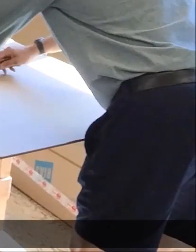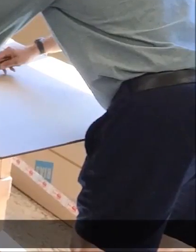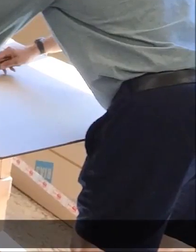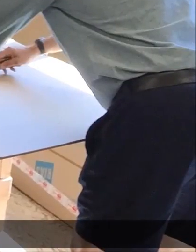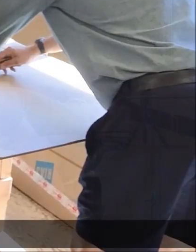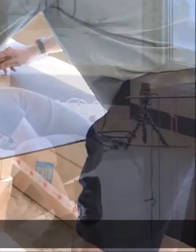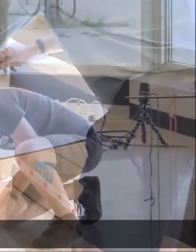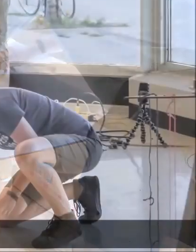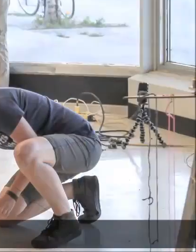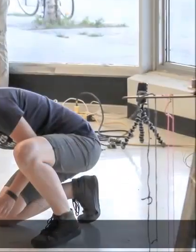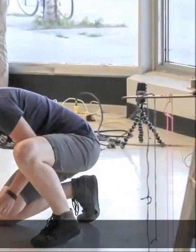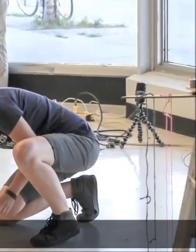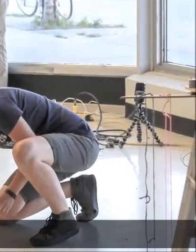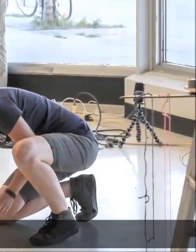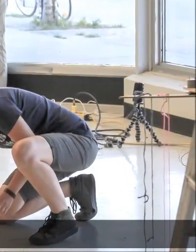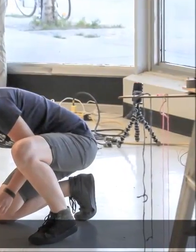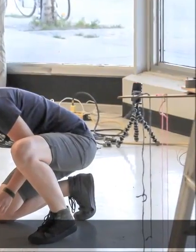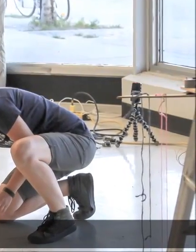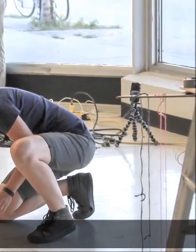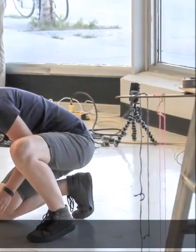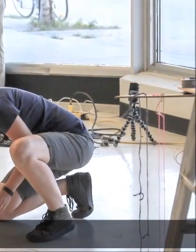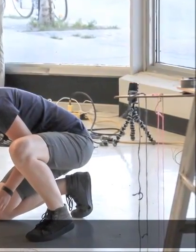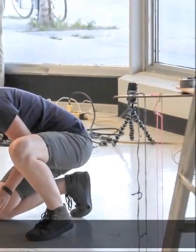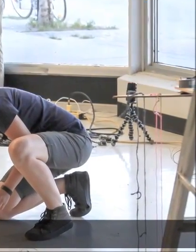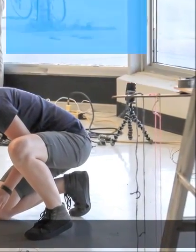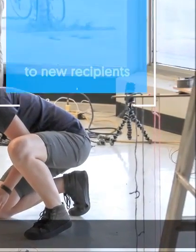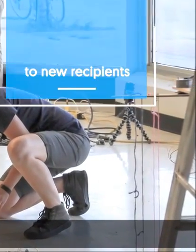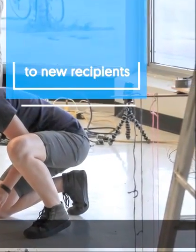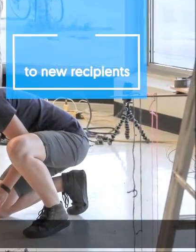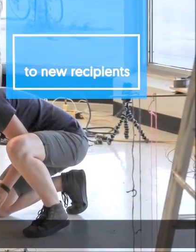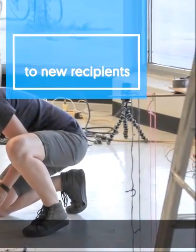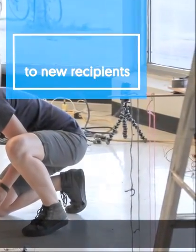groups and organizations.